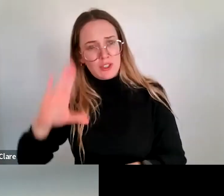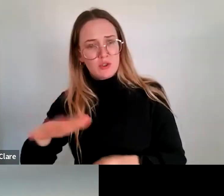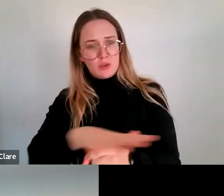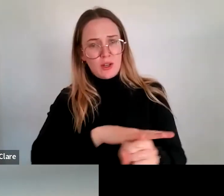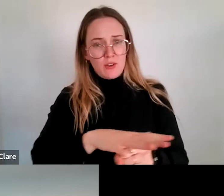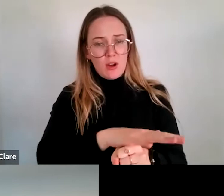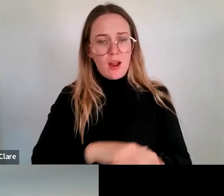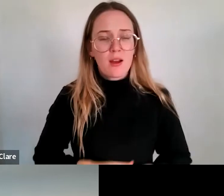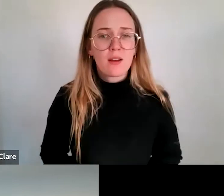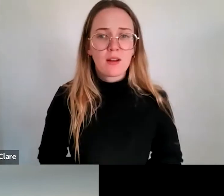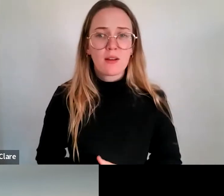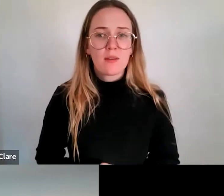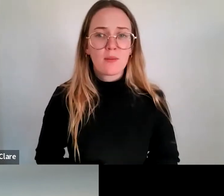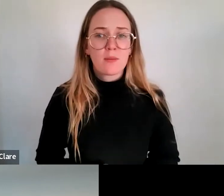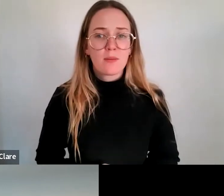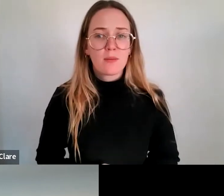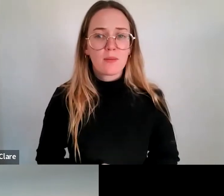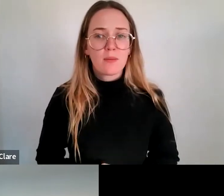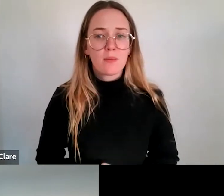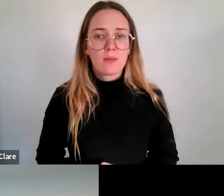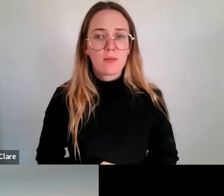interested in. We'll be discussing the